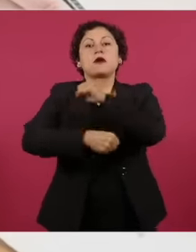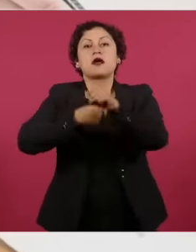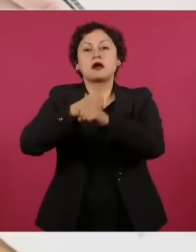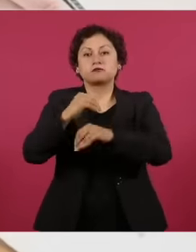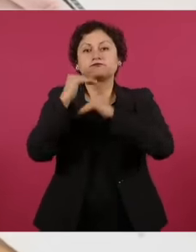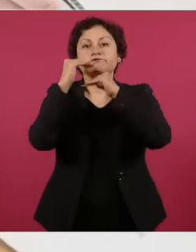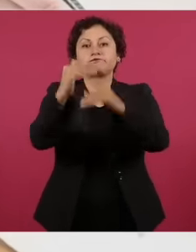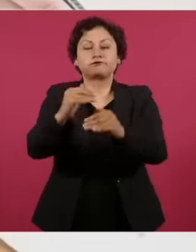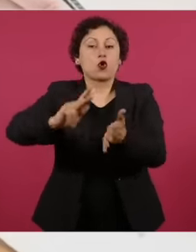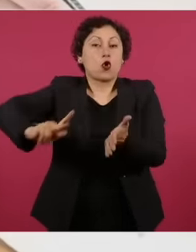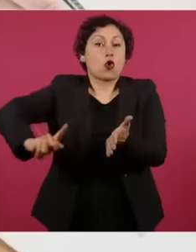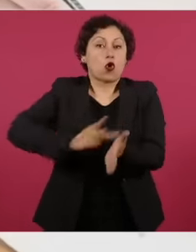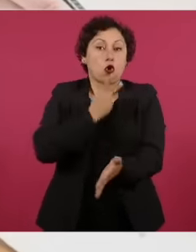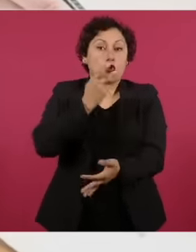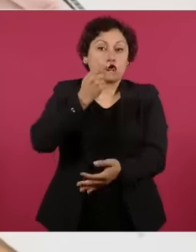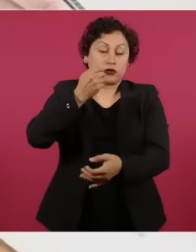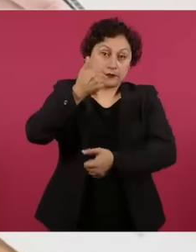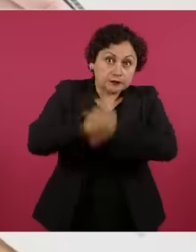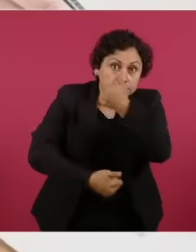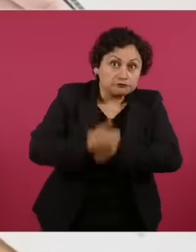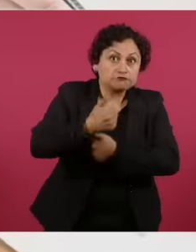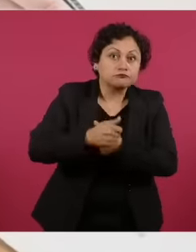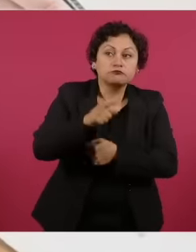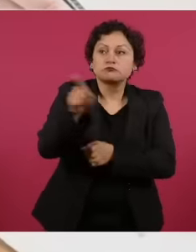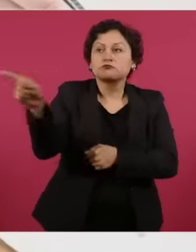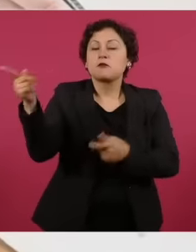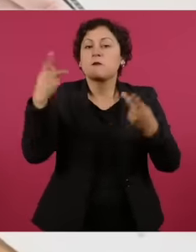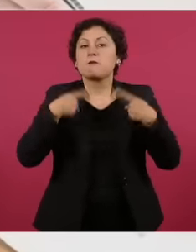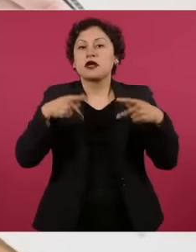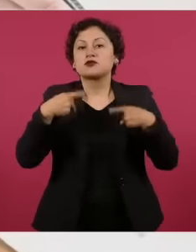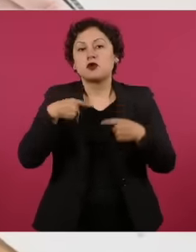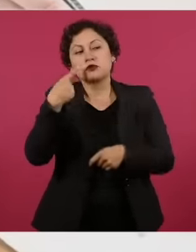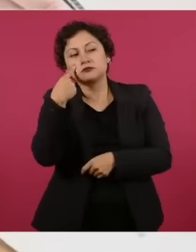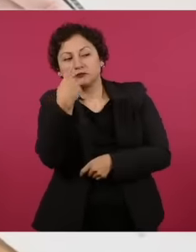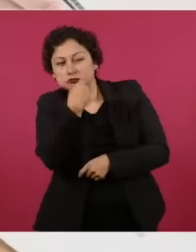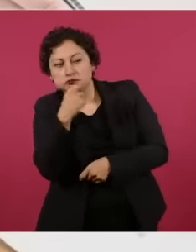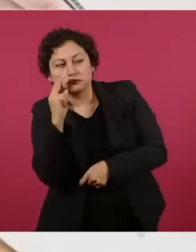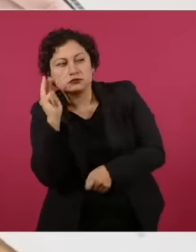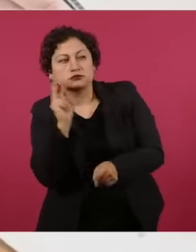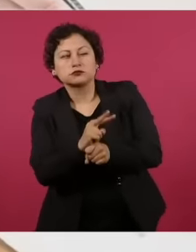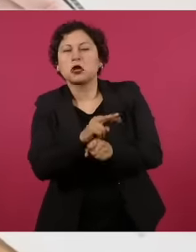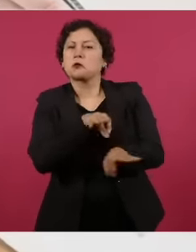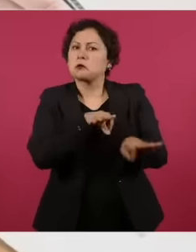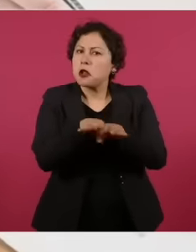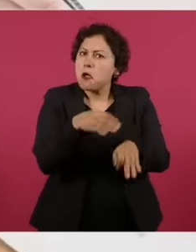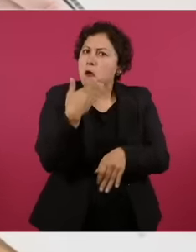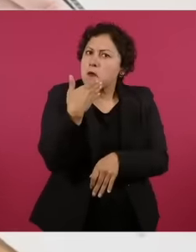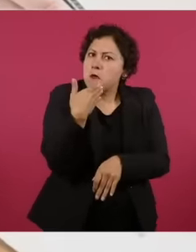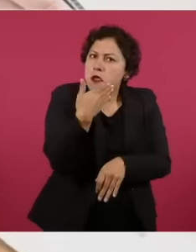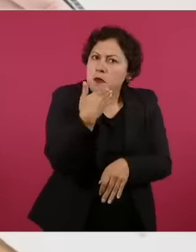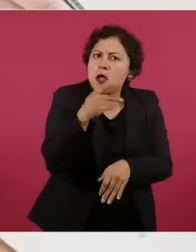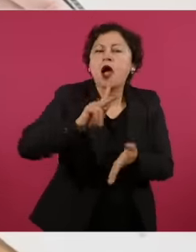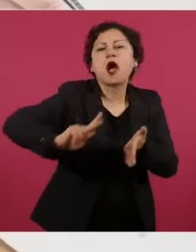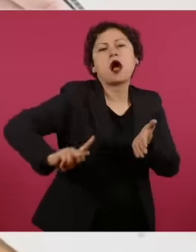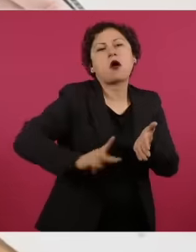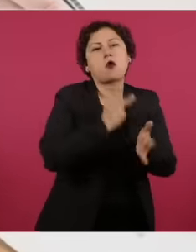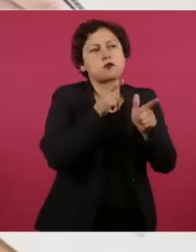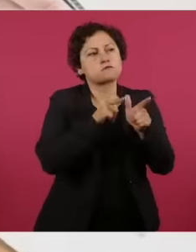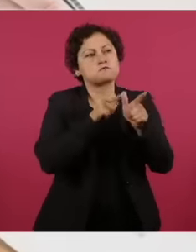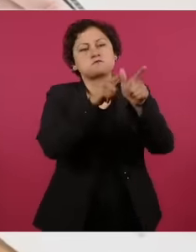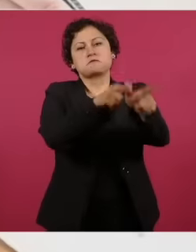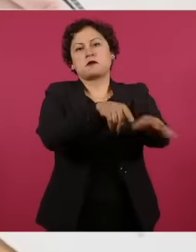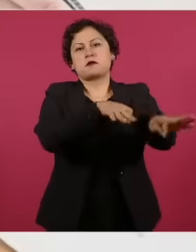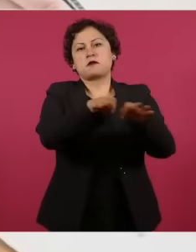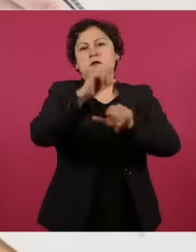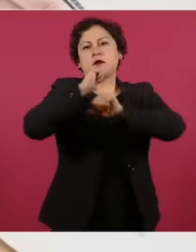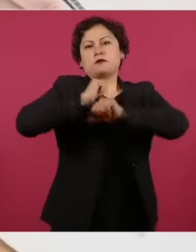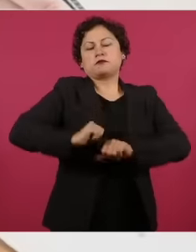they have performed their job well and therefore if they are ratified or not by popular vote,